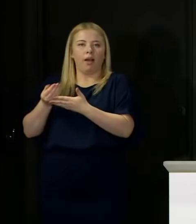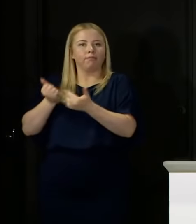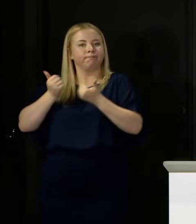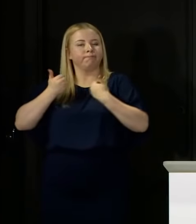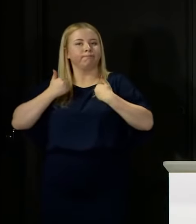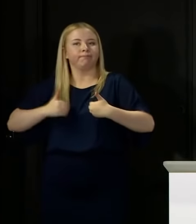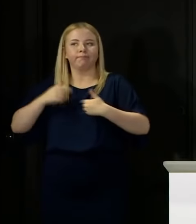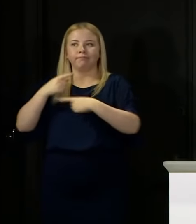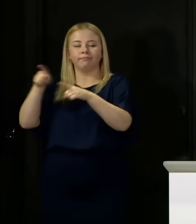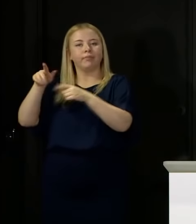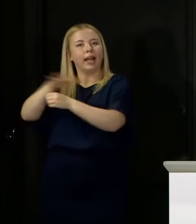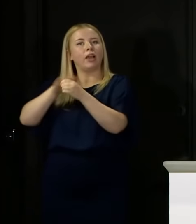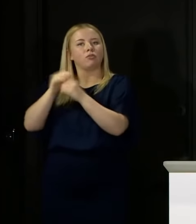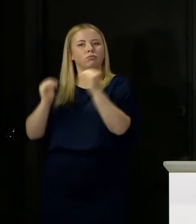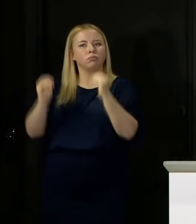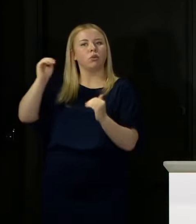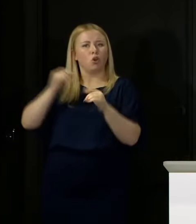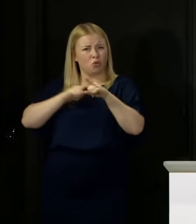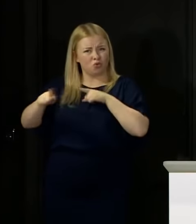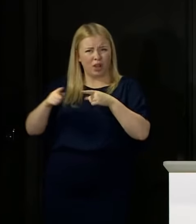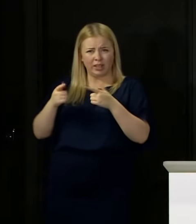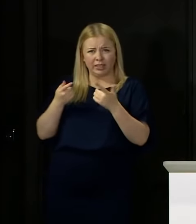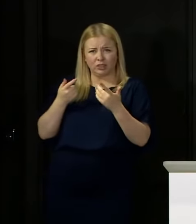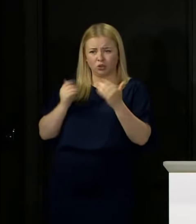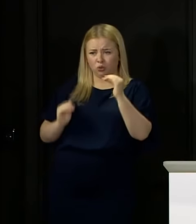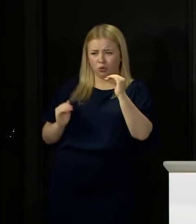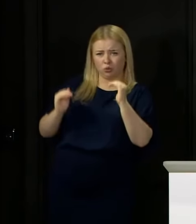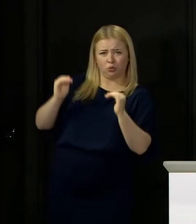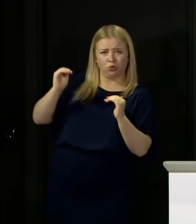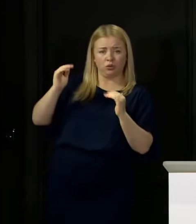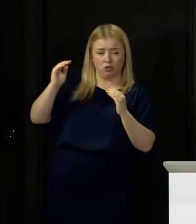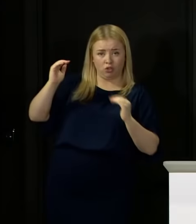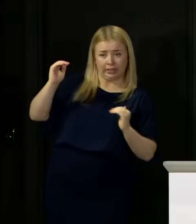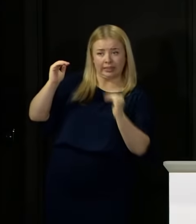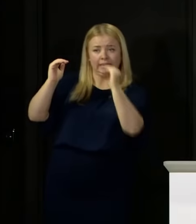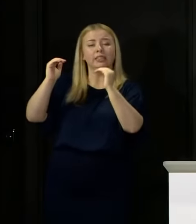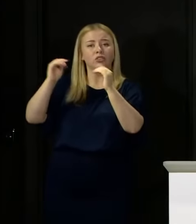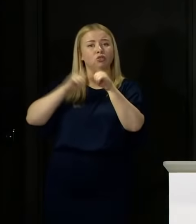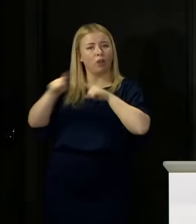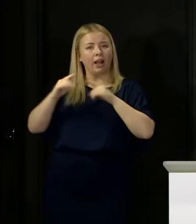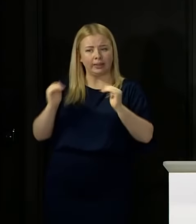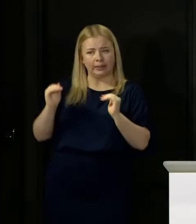I think the thing to be very clear about though, is that this system of moderation that has